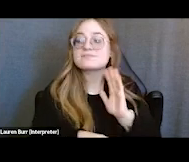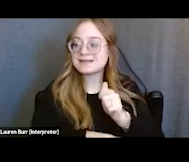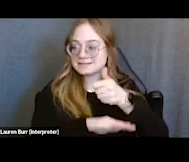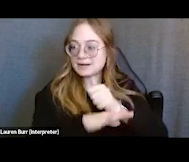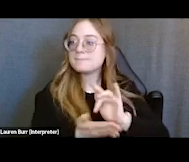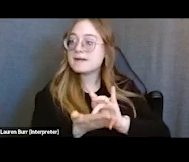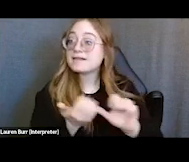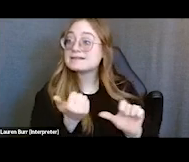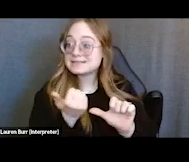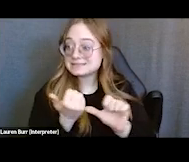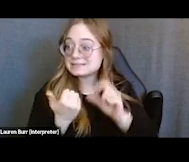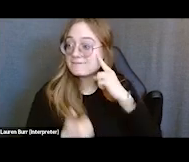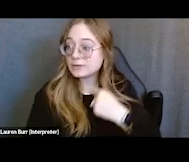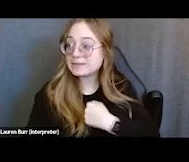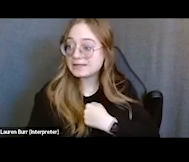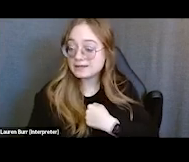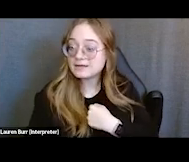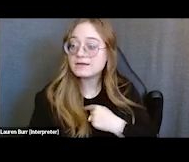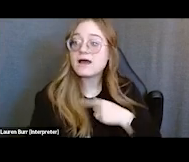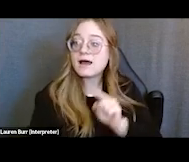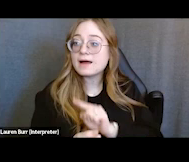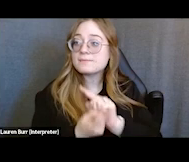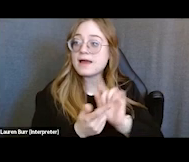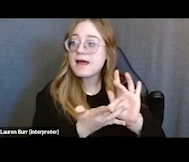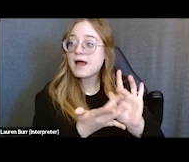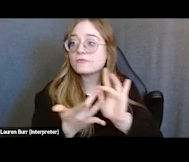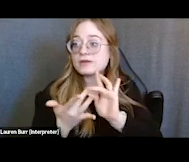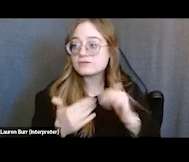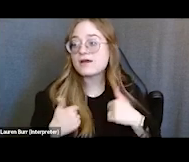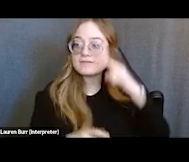I met Outreach on second at Capital. I have a psychotherapist.